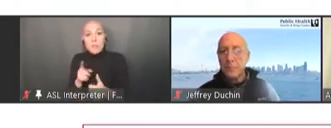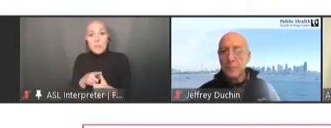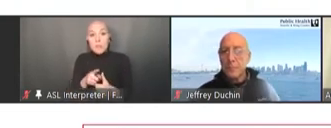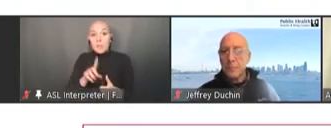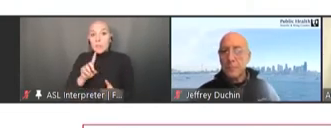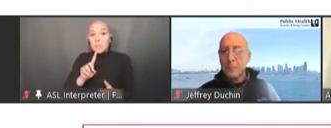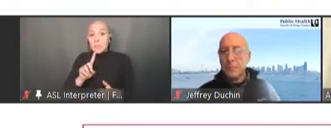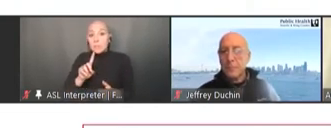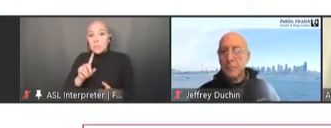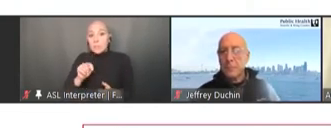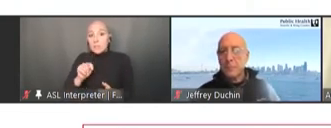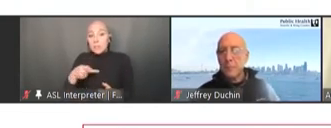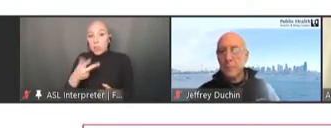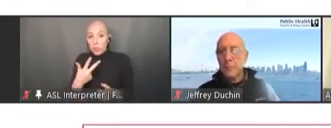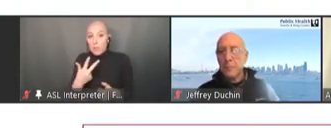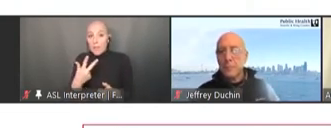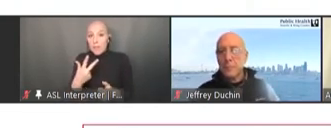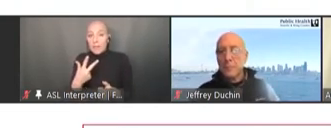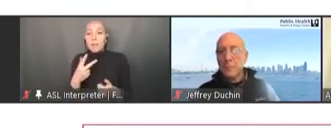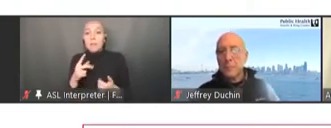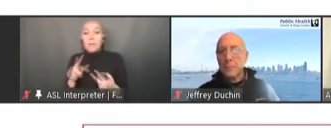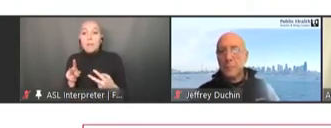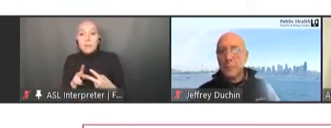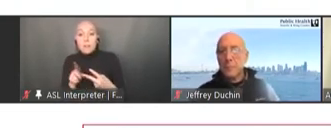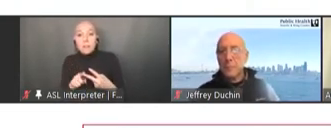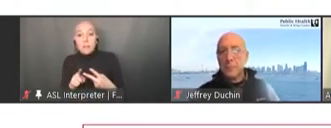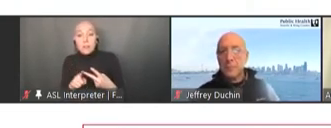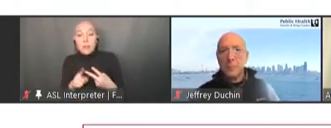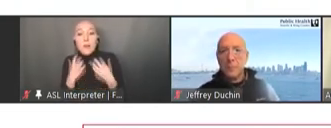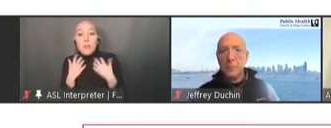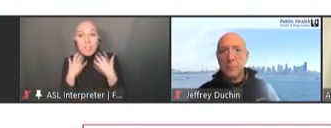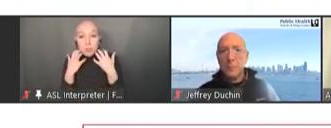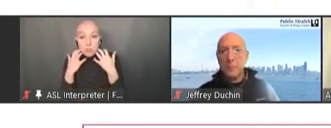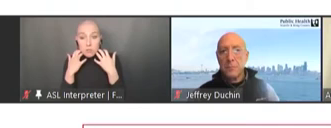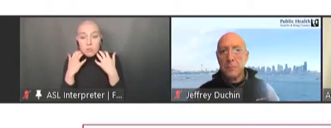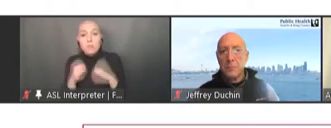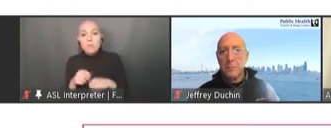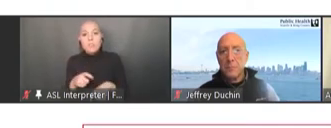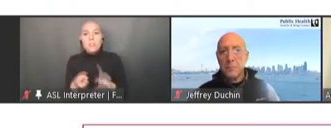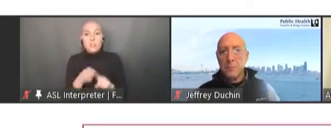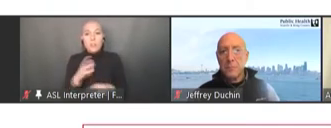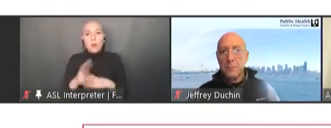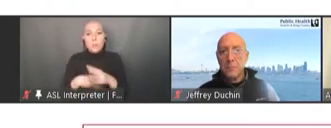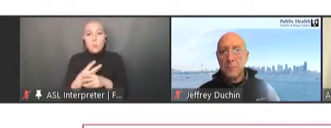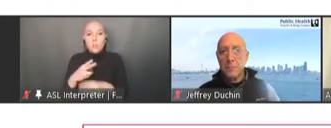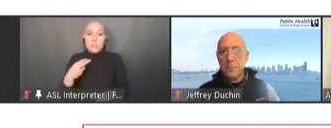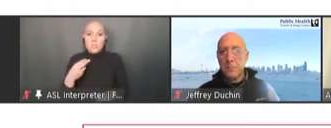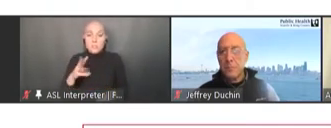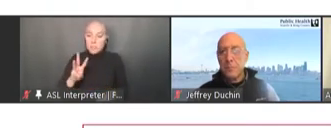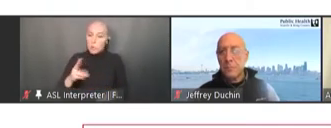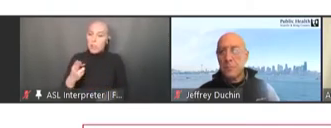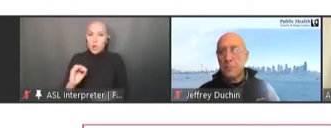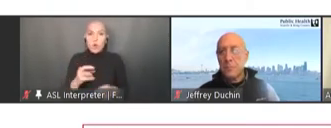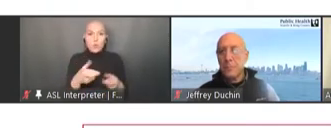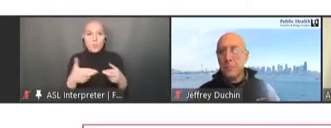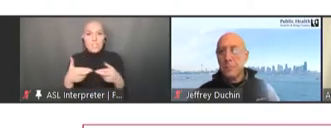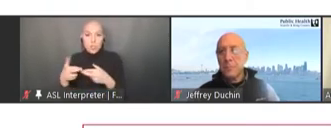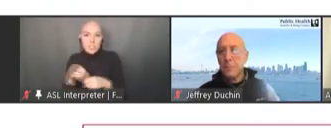as indicators and these are from the world's WHO regions in 2020. Consider the graphs as segmented